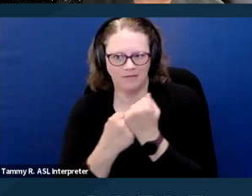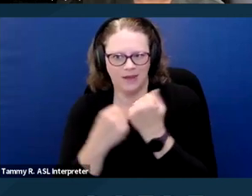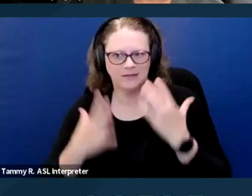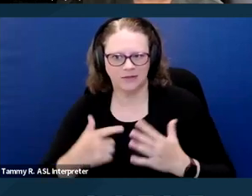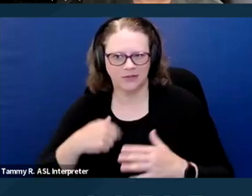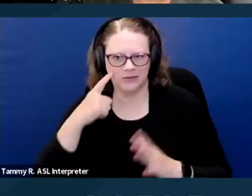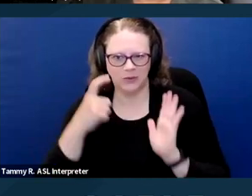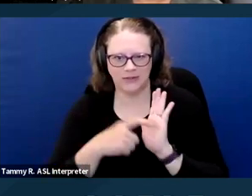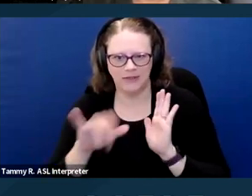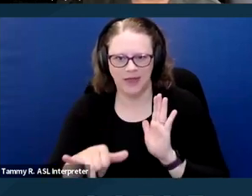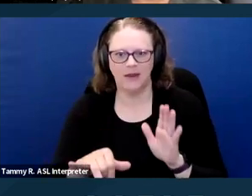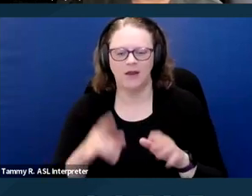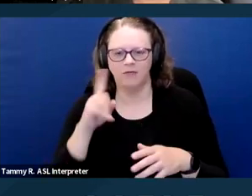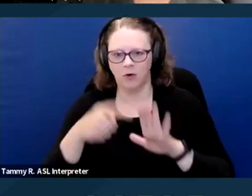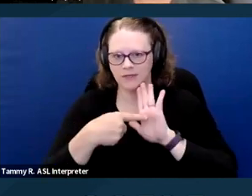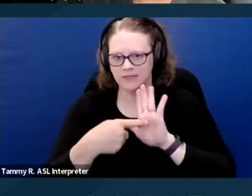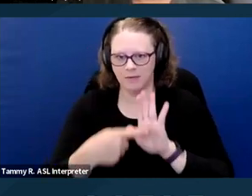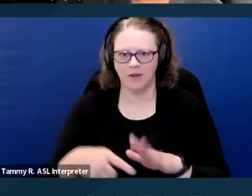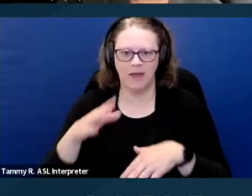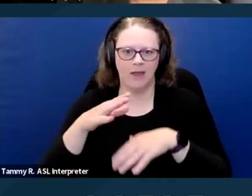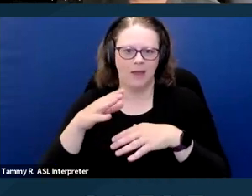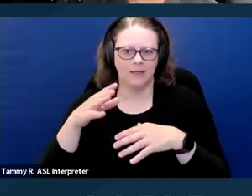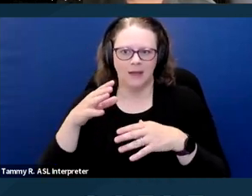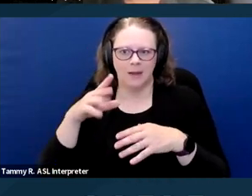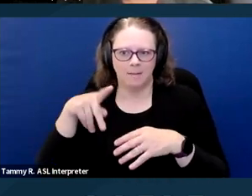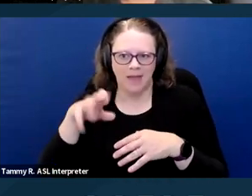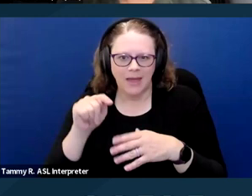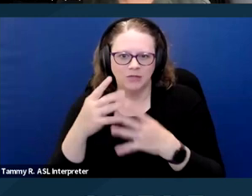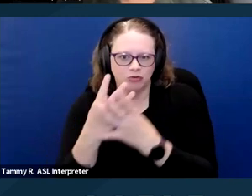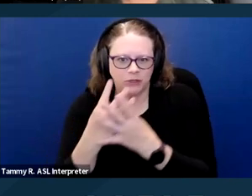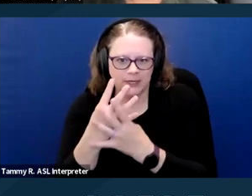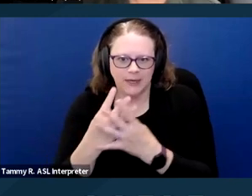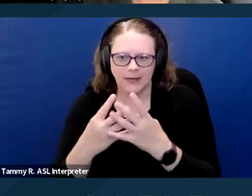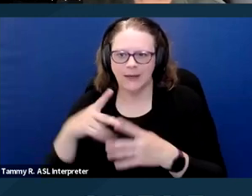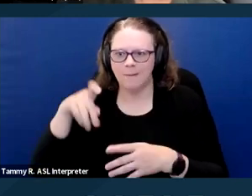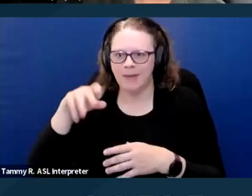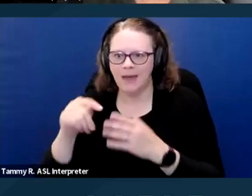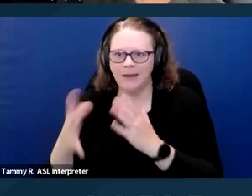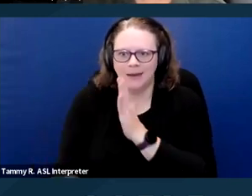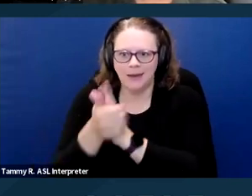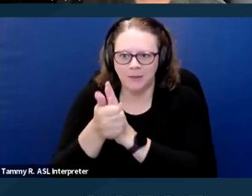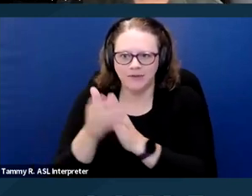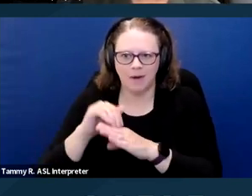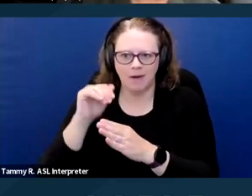and AB 468, which is a California bill that was enacted not too long ago.